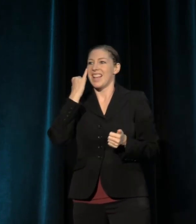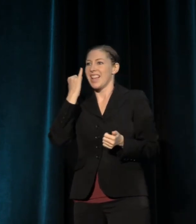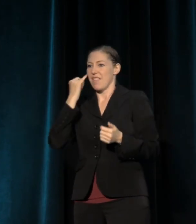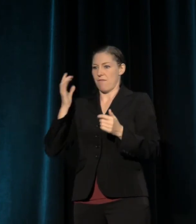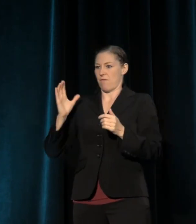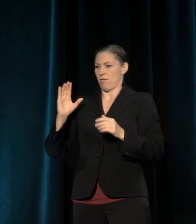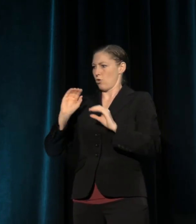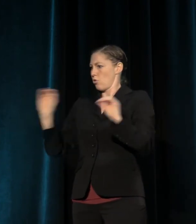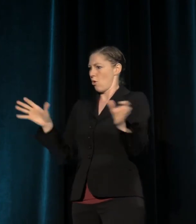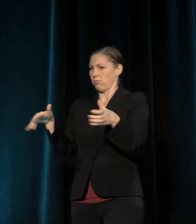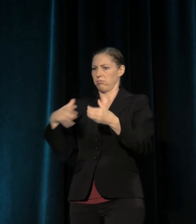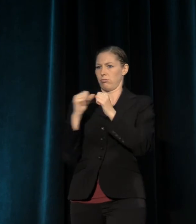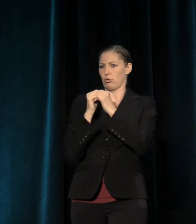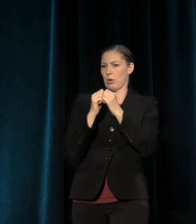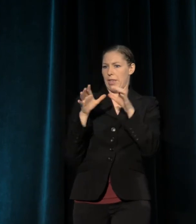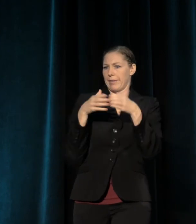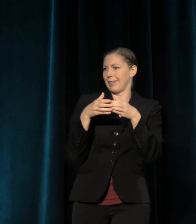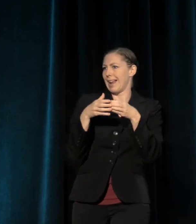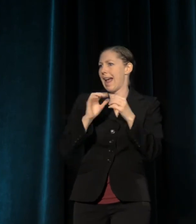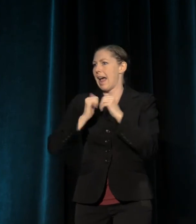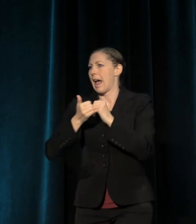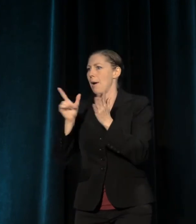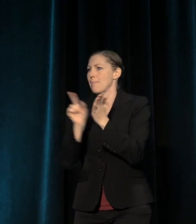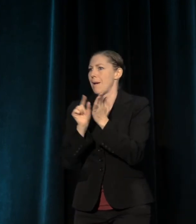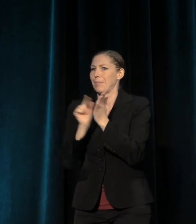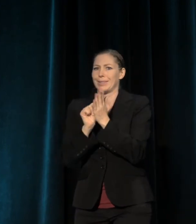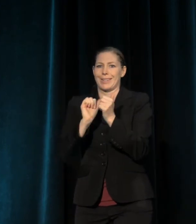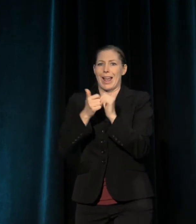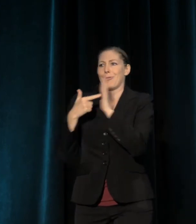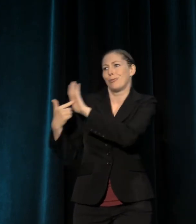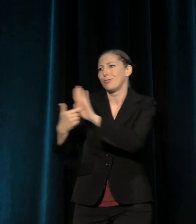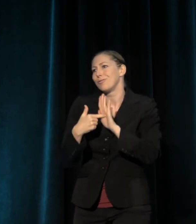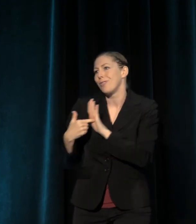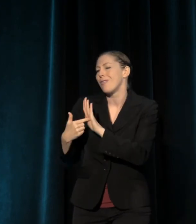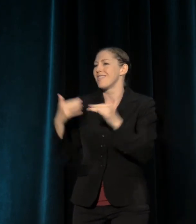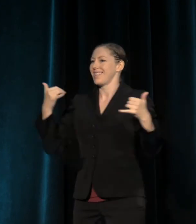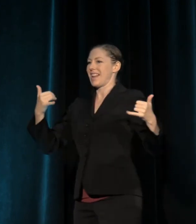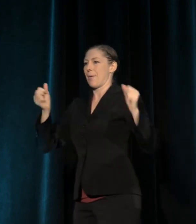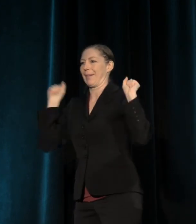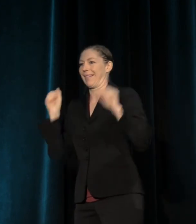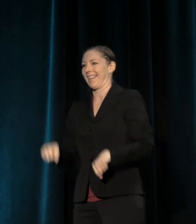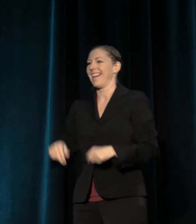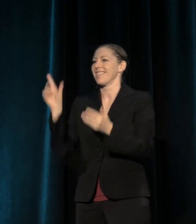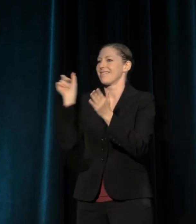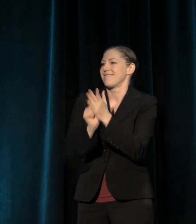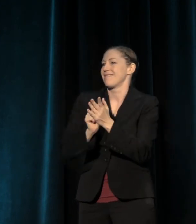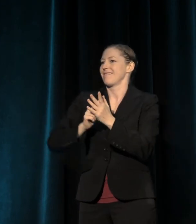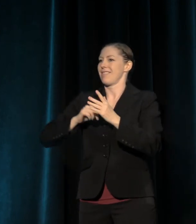for us to be able to experience, understand, to confront and to produce;